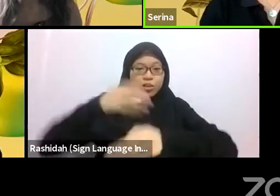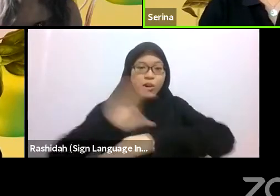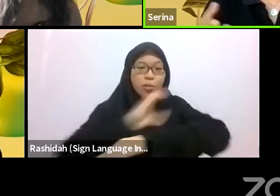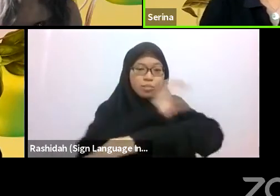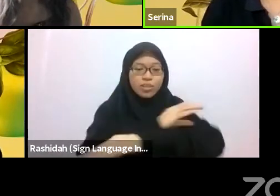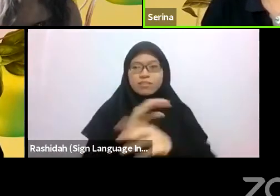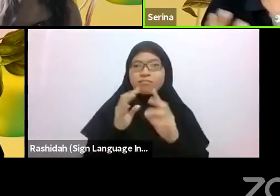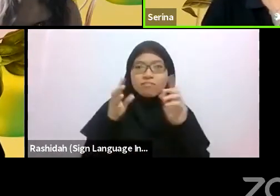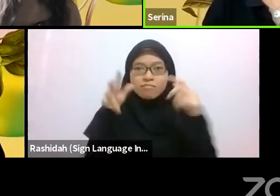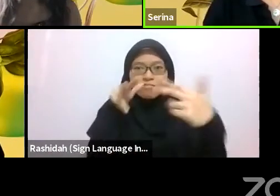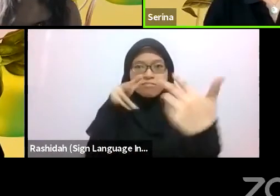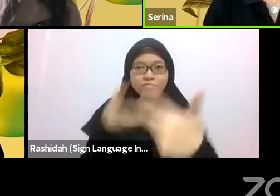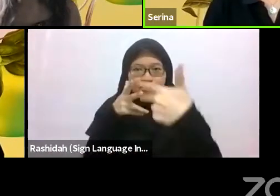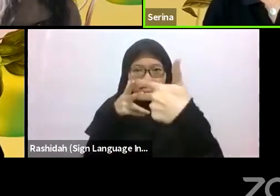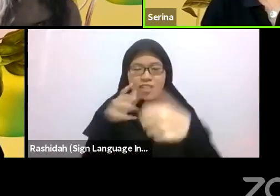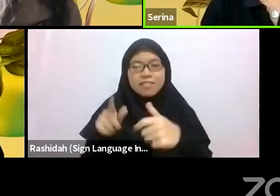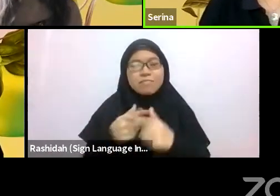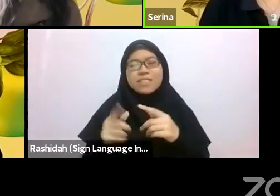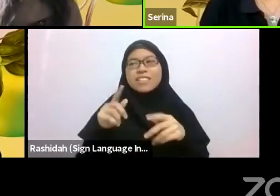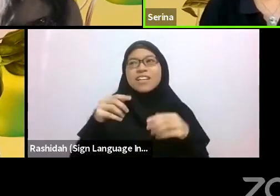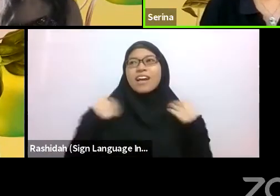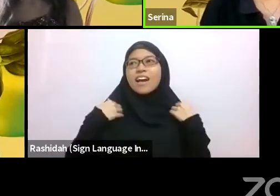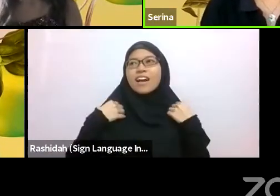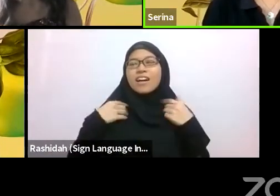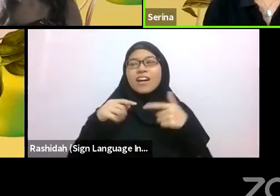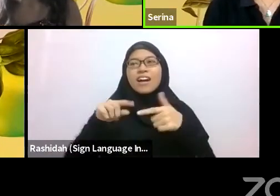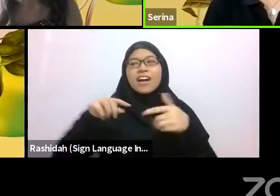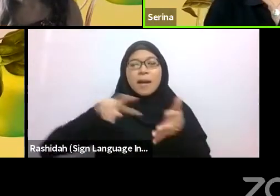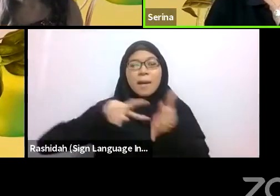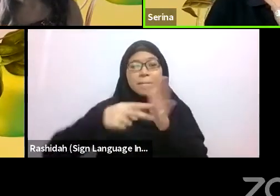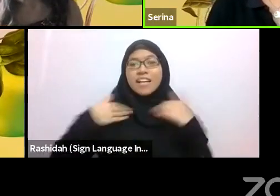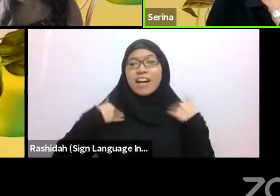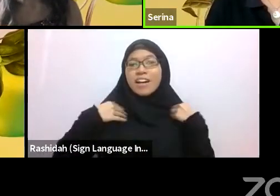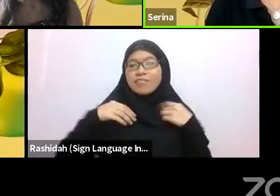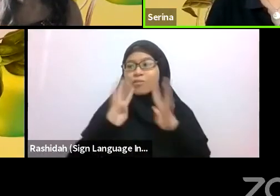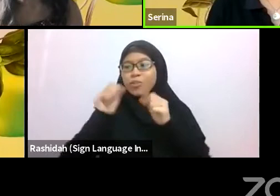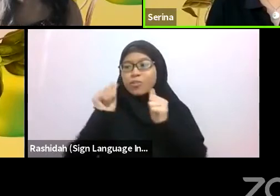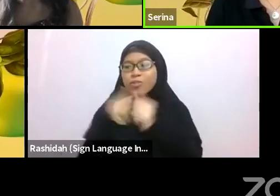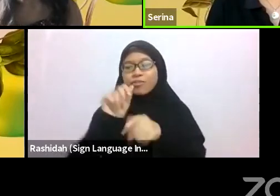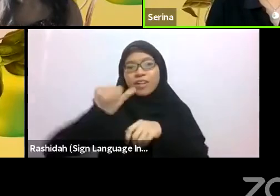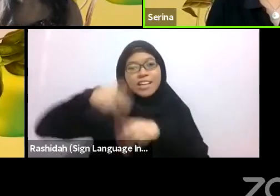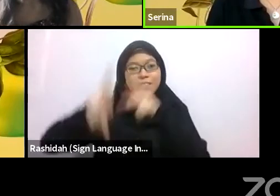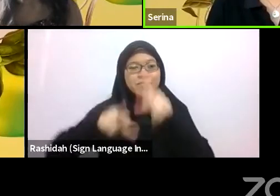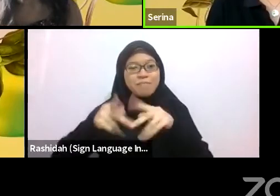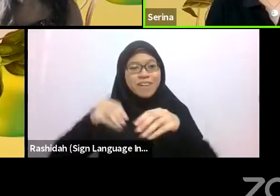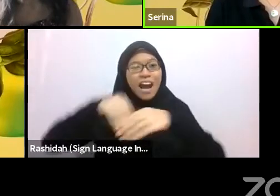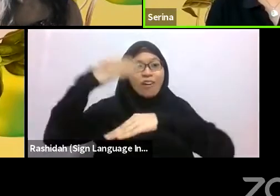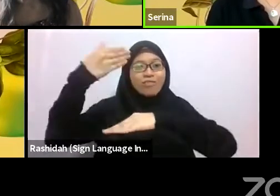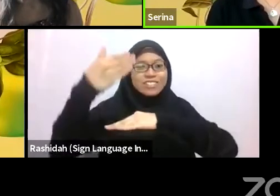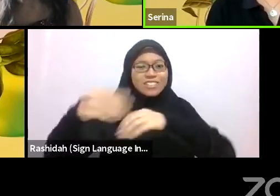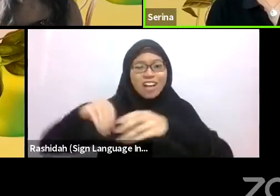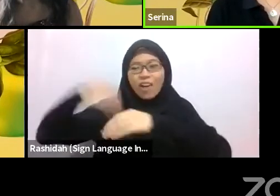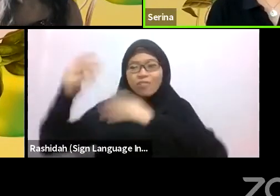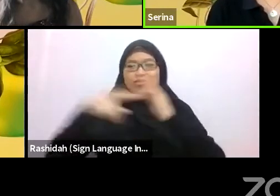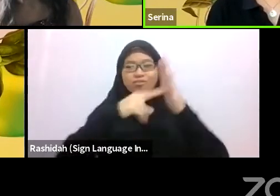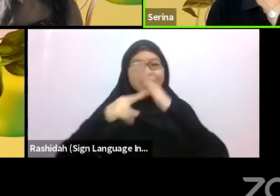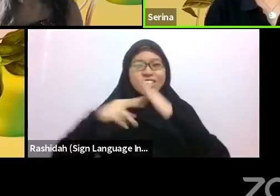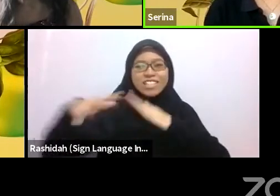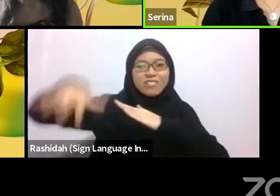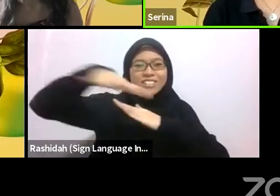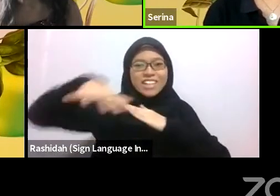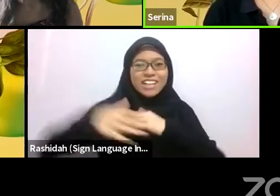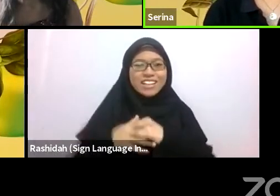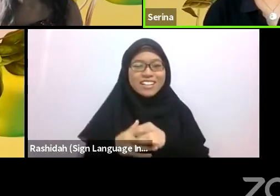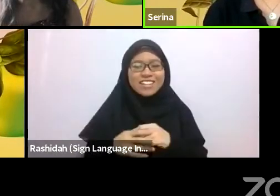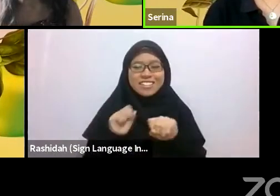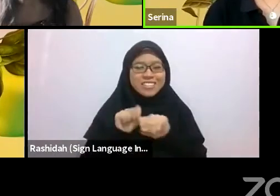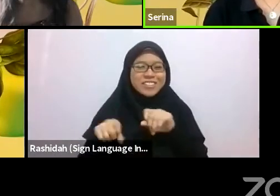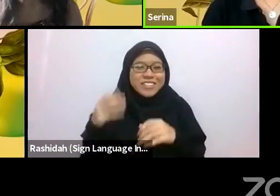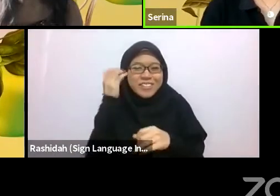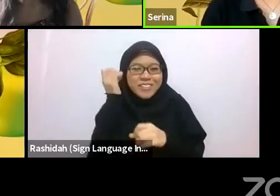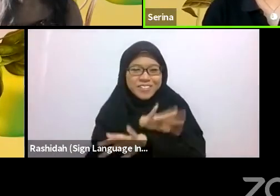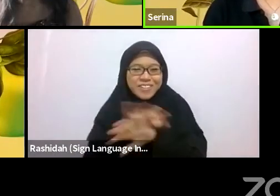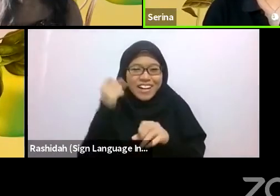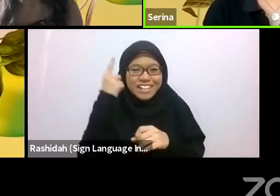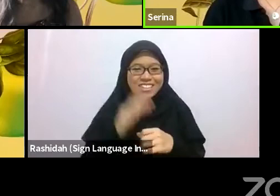But other than that, local women’s approaches to life is what I was saying. I was gossip fodder, but also I think their goals for their daughters are very different.